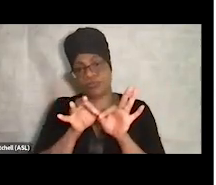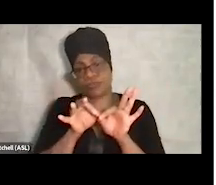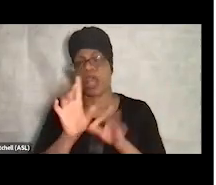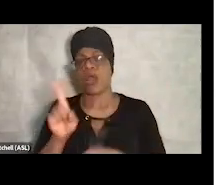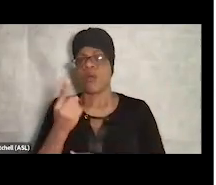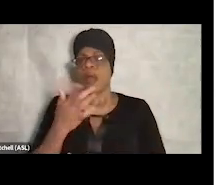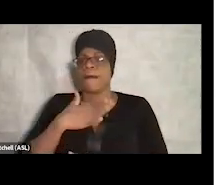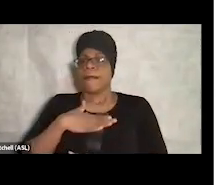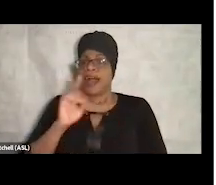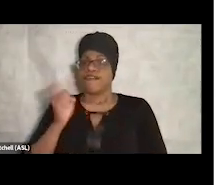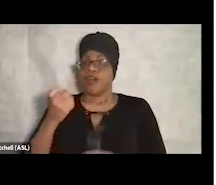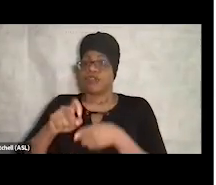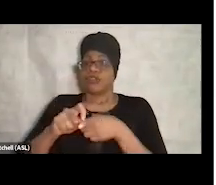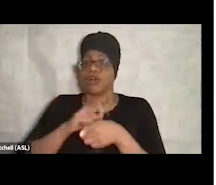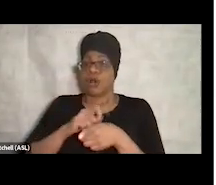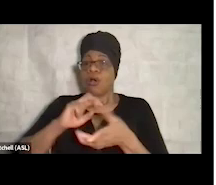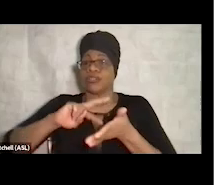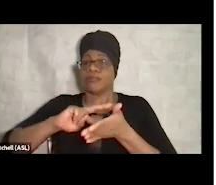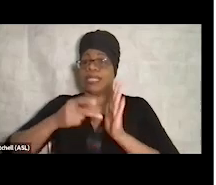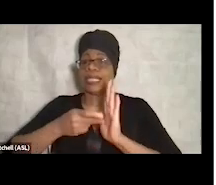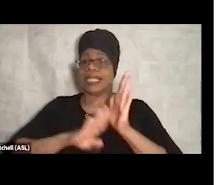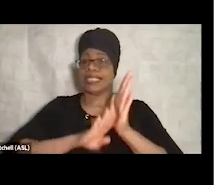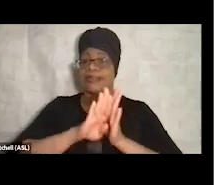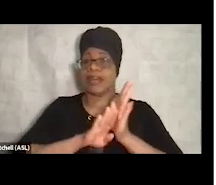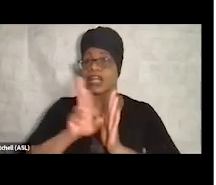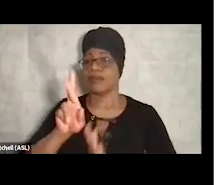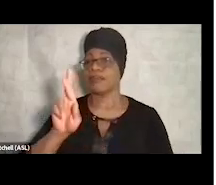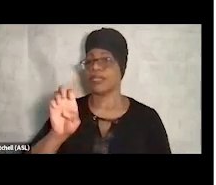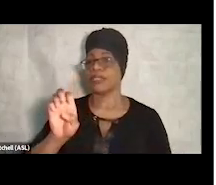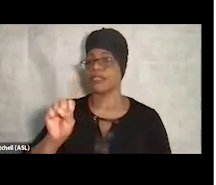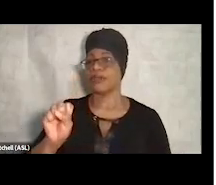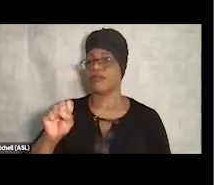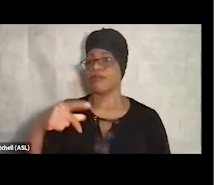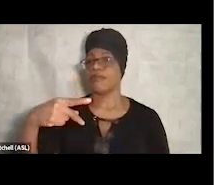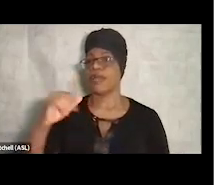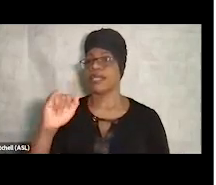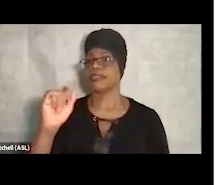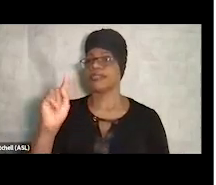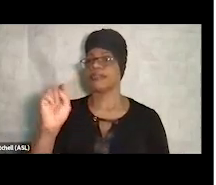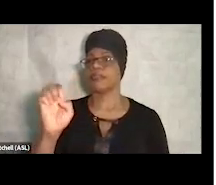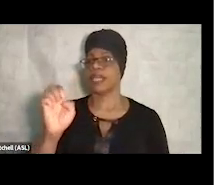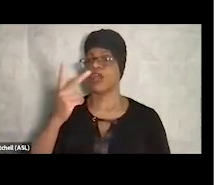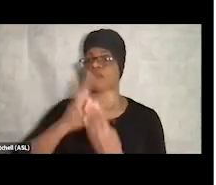in terms of developing this respite program was to contact the National Healthcare